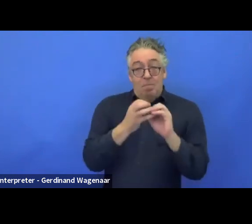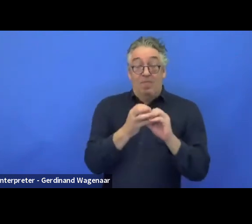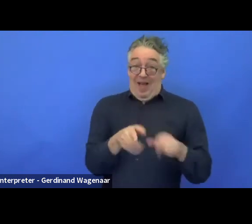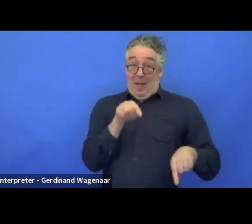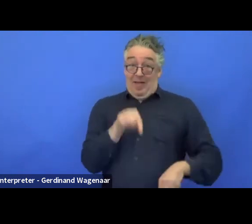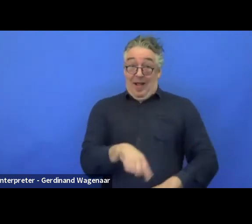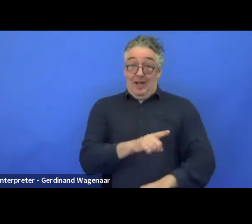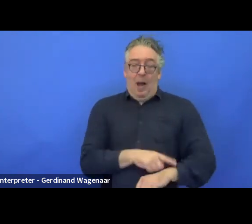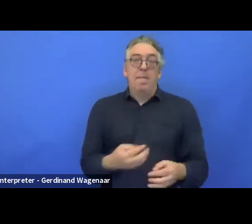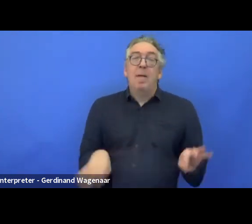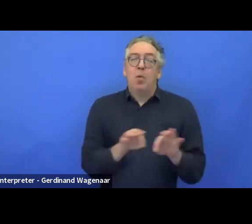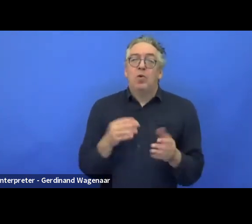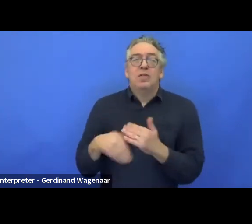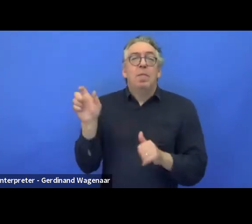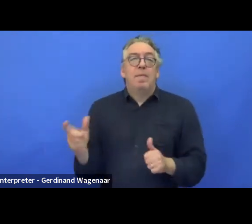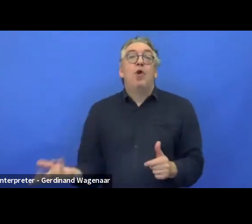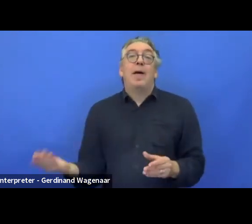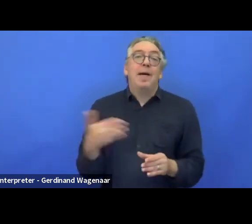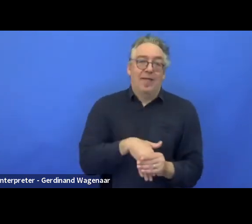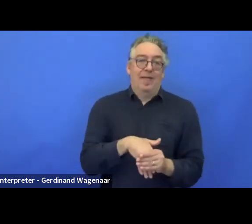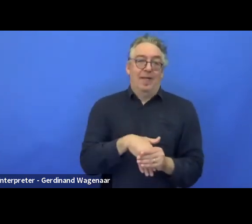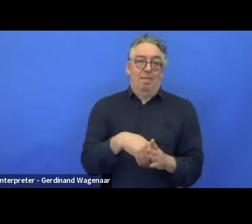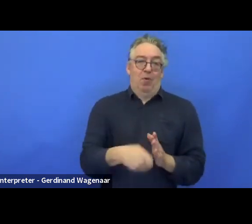Next slide, please.